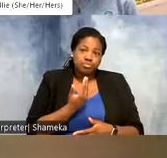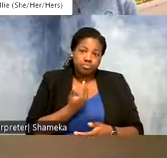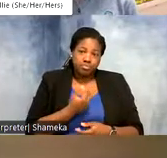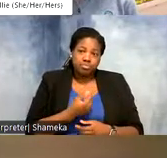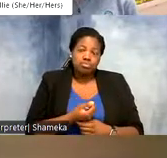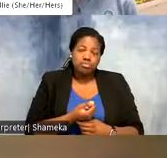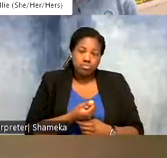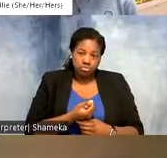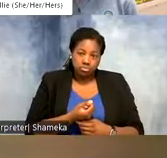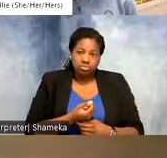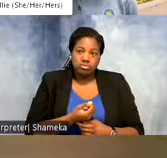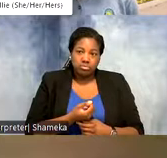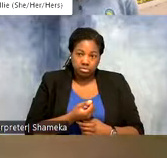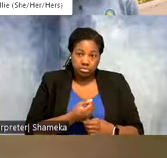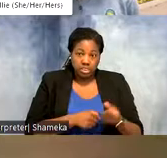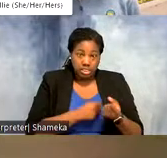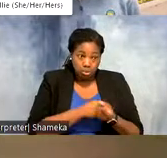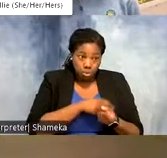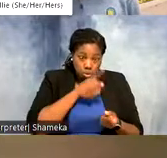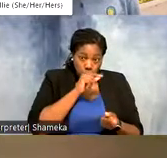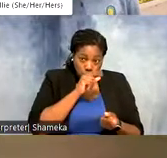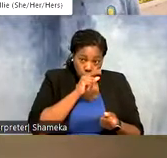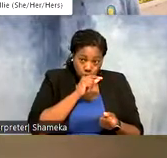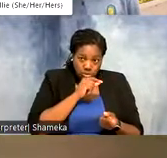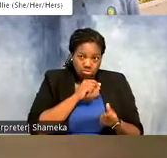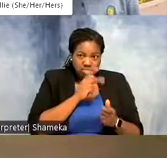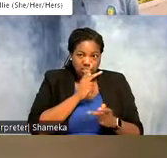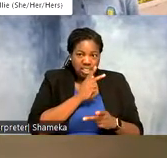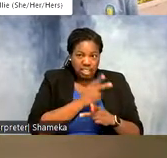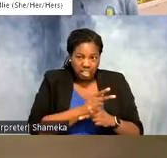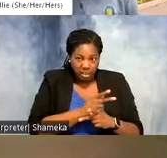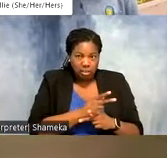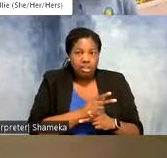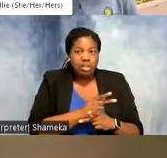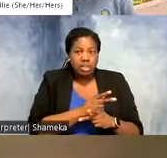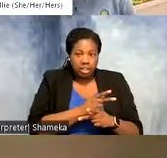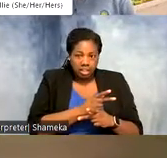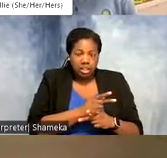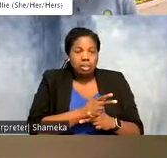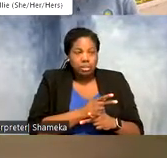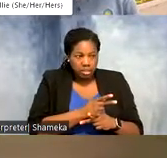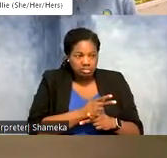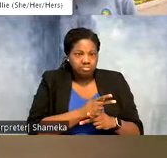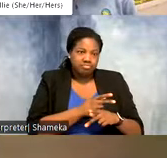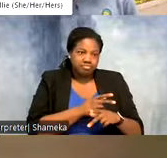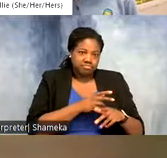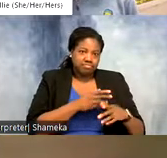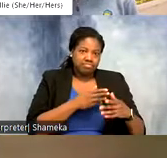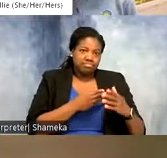in ways that support birds by I think keeping the canopy more intact, and allowing more natural